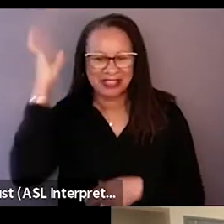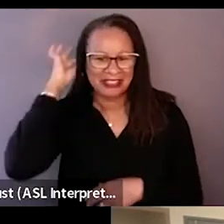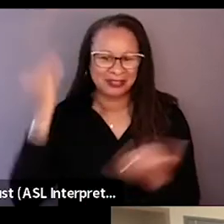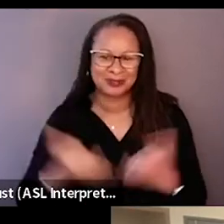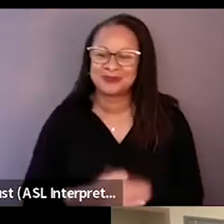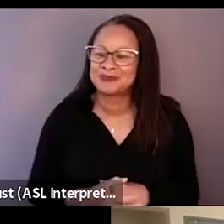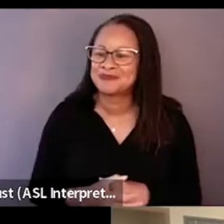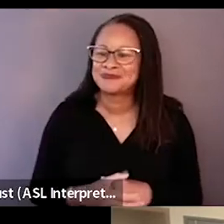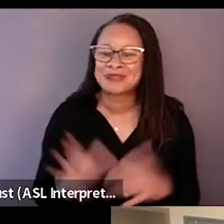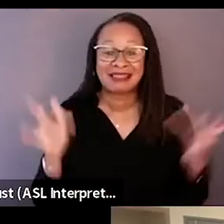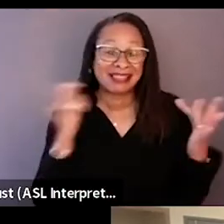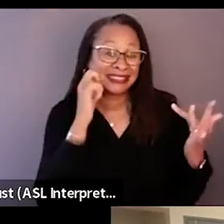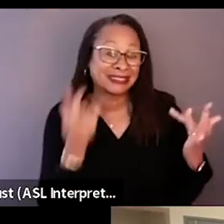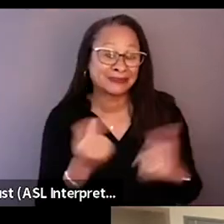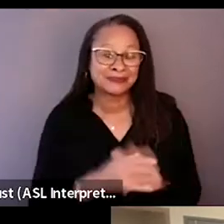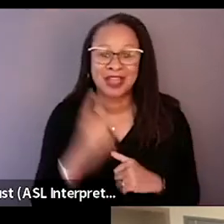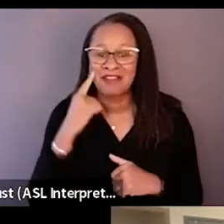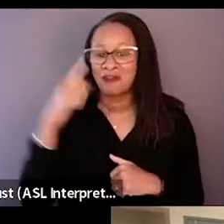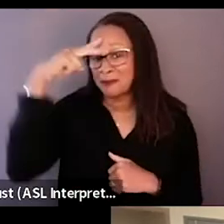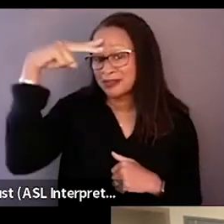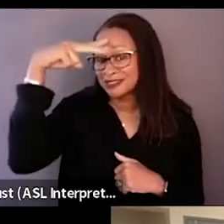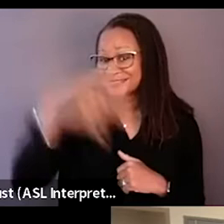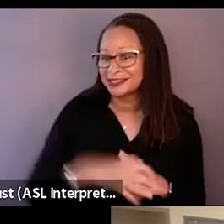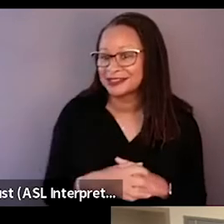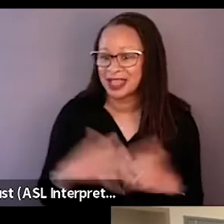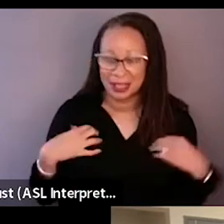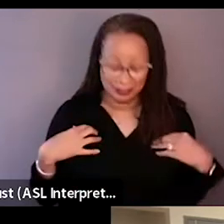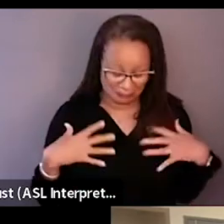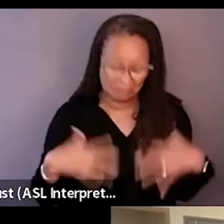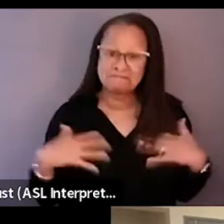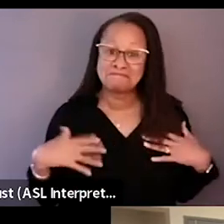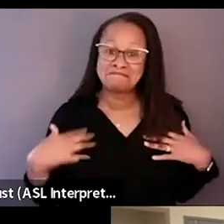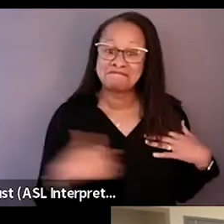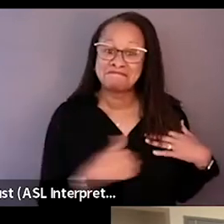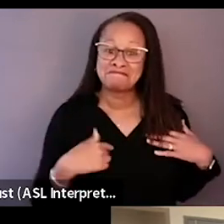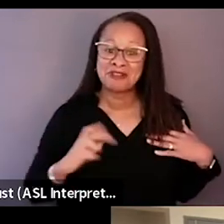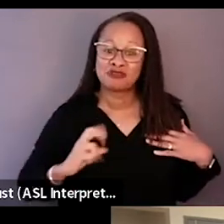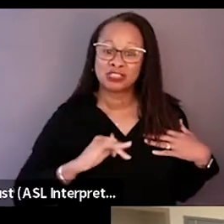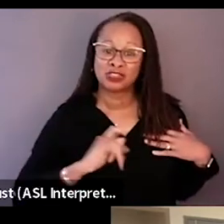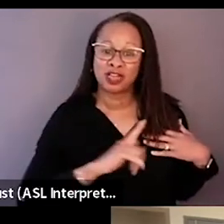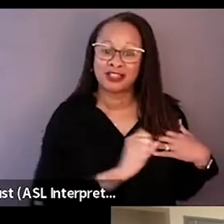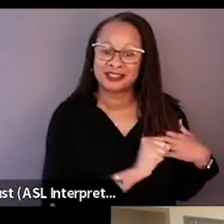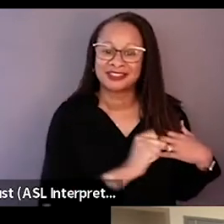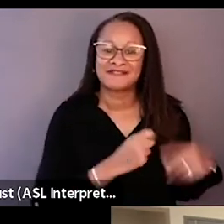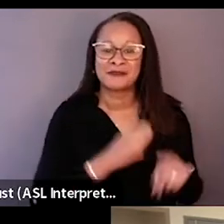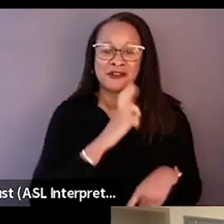I'm a little bit light skinned for being Mexican and I have a Rachel shirt on 'cause I was working earlier.